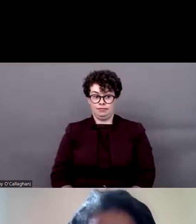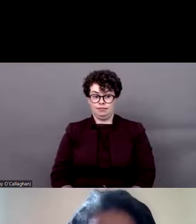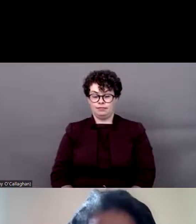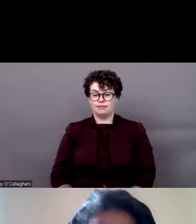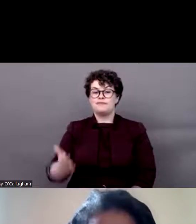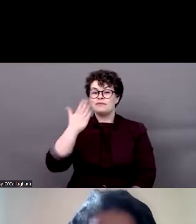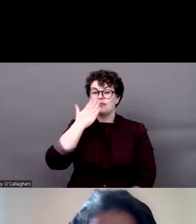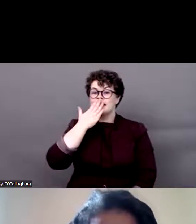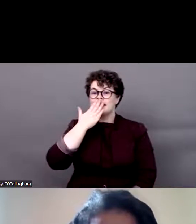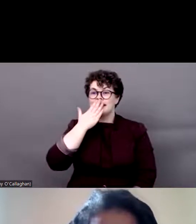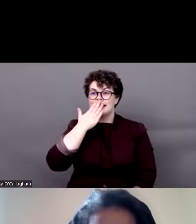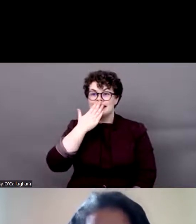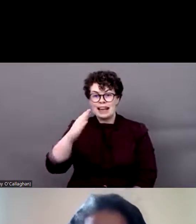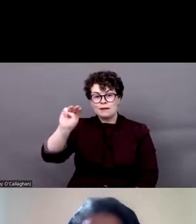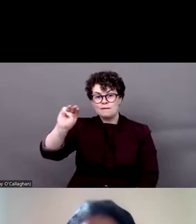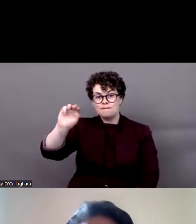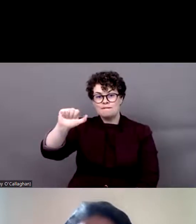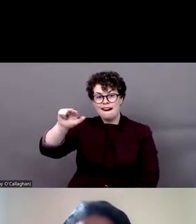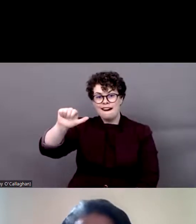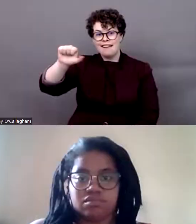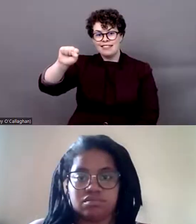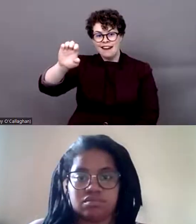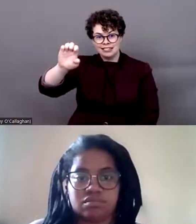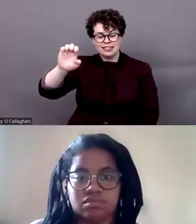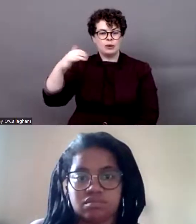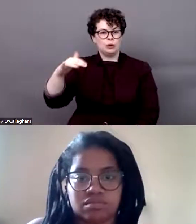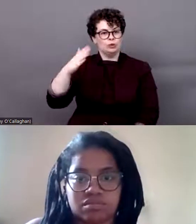Manase Ntutu for this invitation to build together this common agenda,